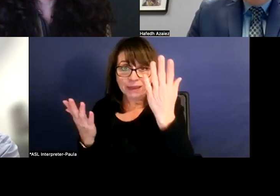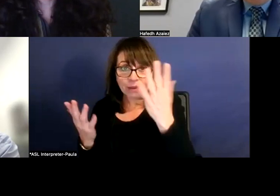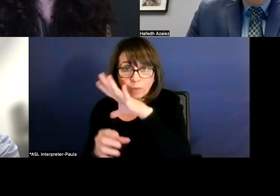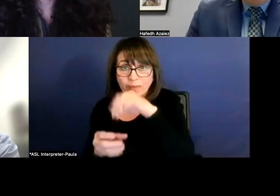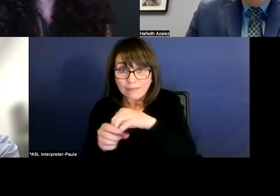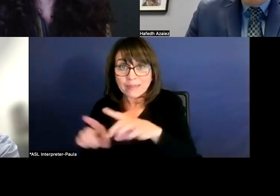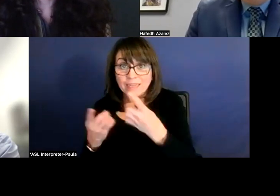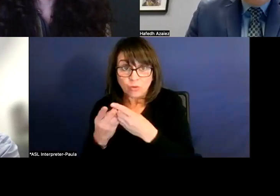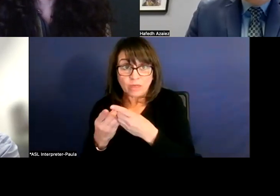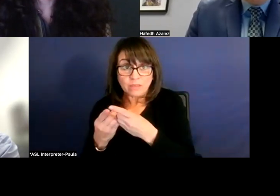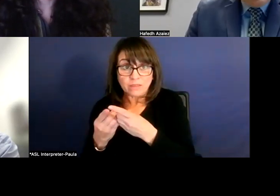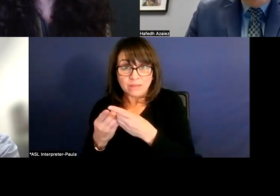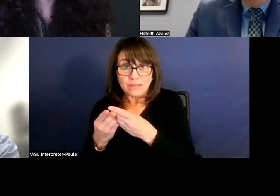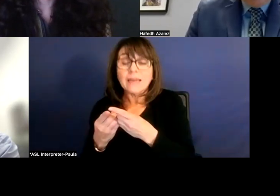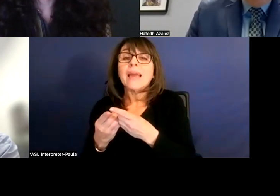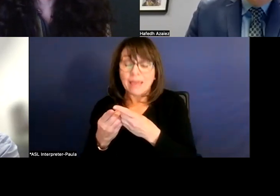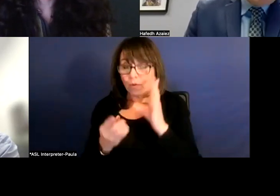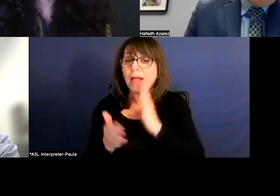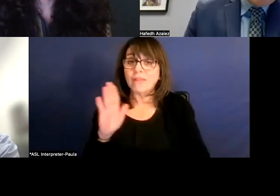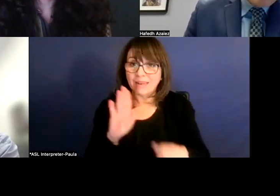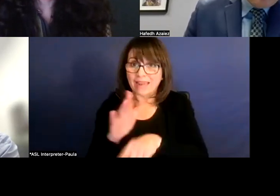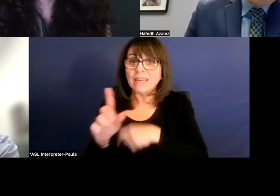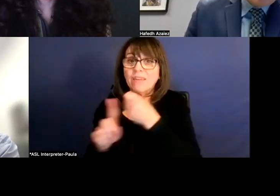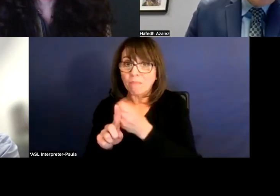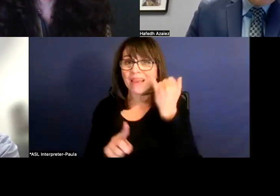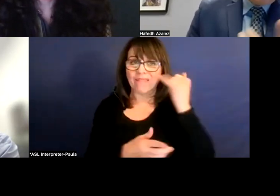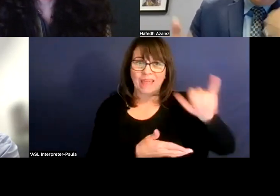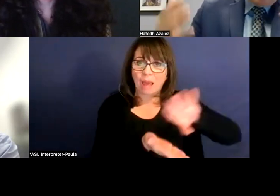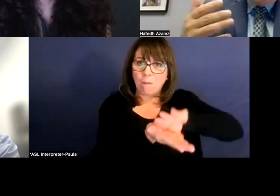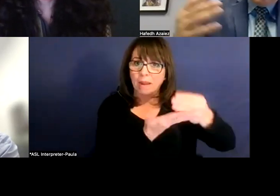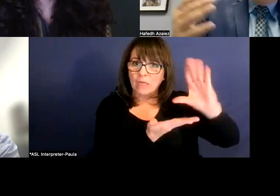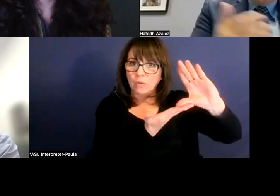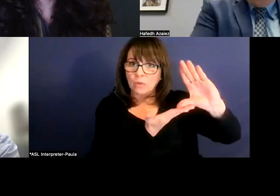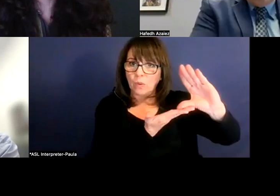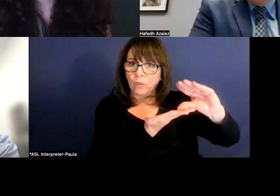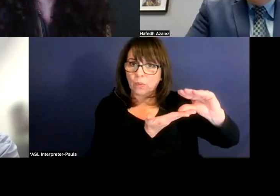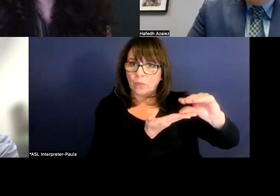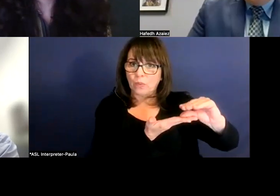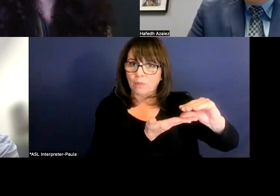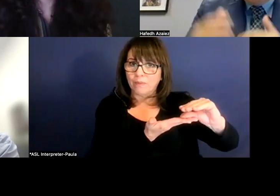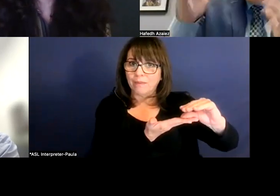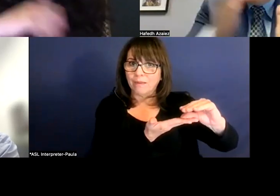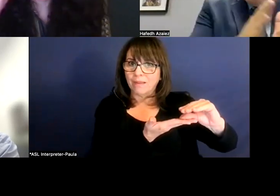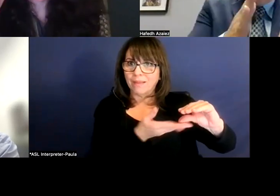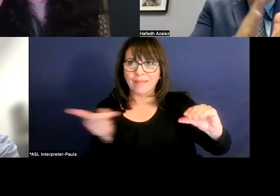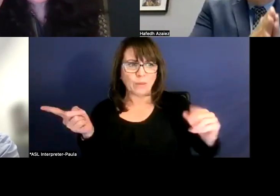that could negatively impact if you lower that number to a lot more, right? So there is a limit.